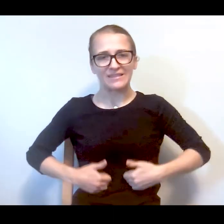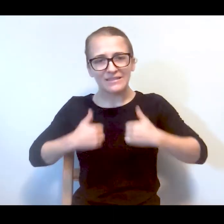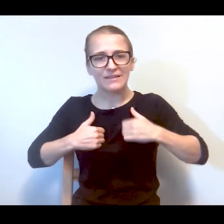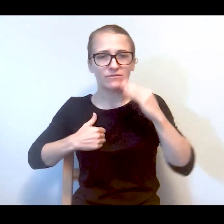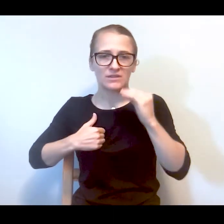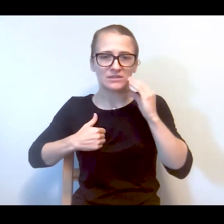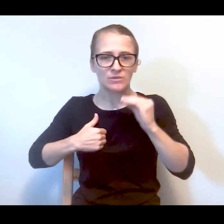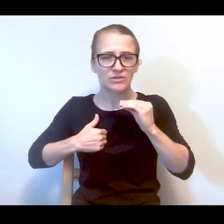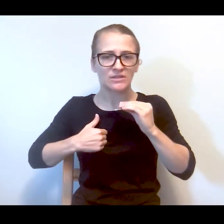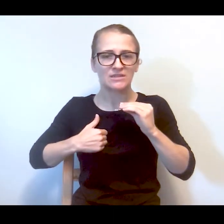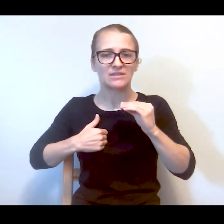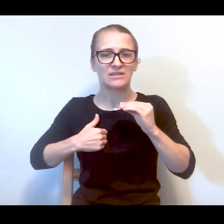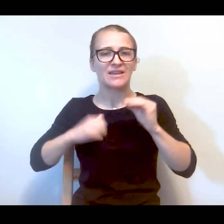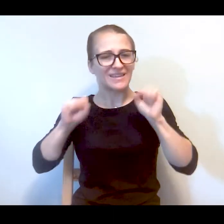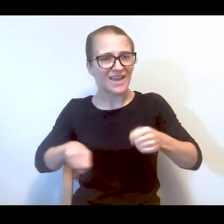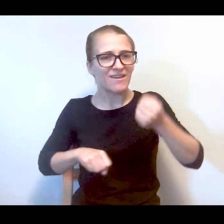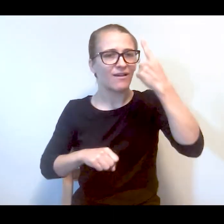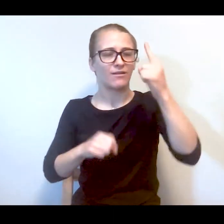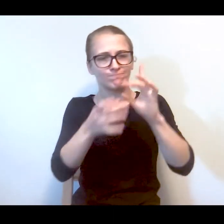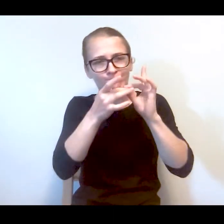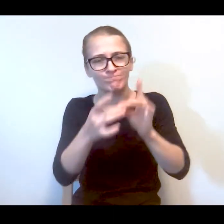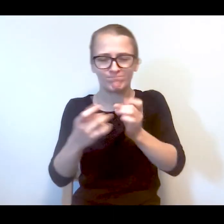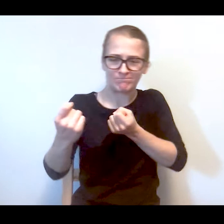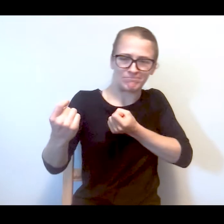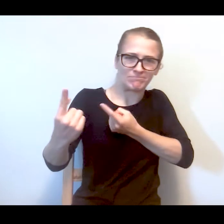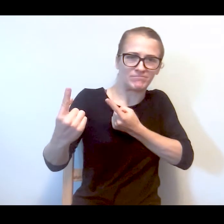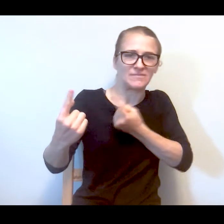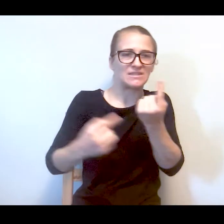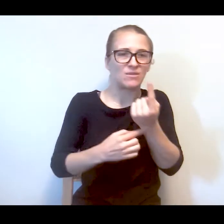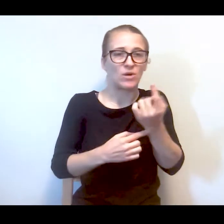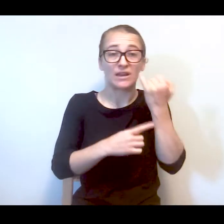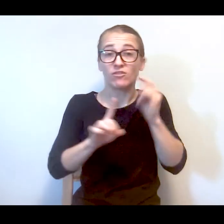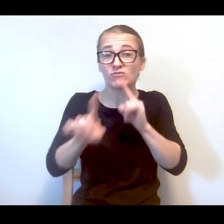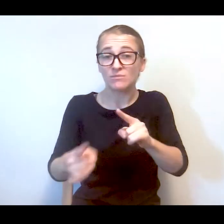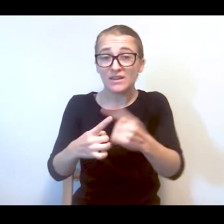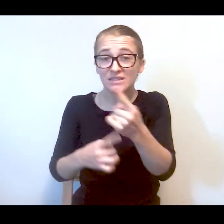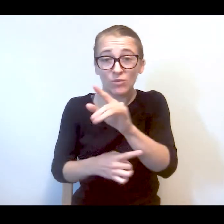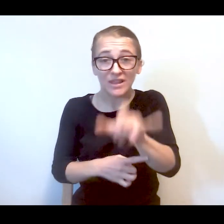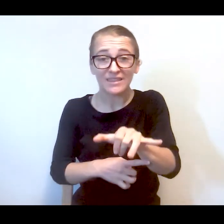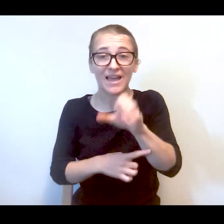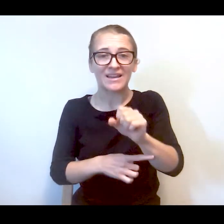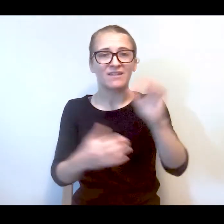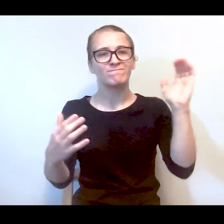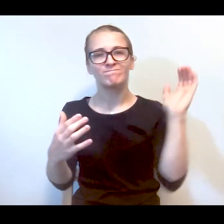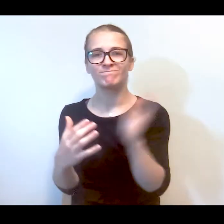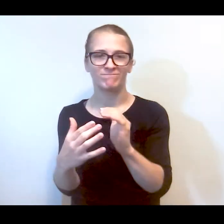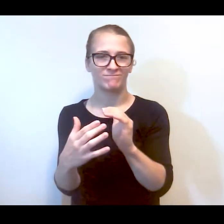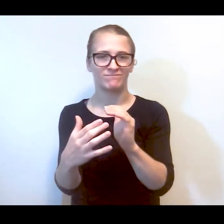experience can understand and relate to somebody, and they can actually de-escalate somebody as